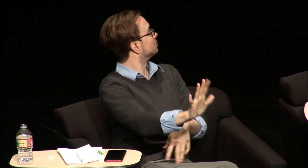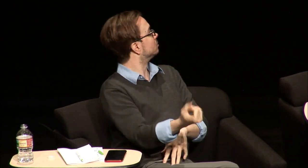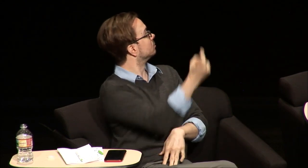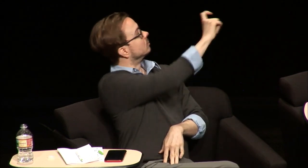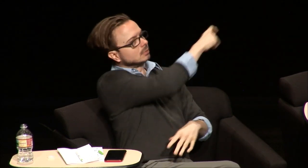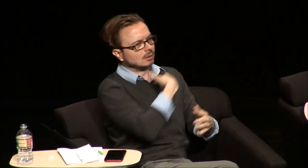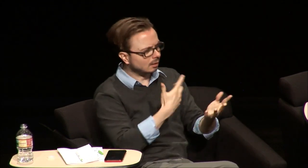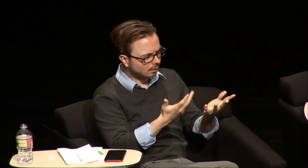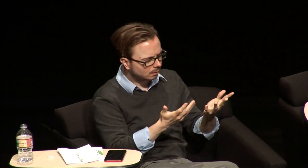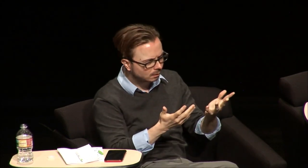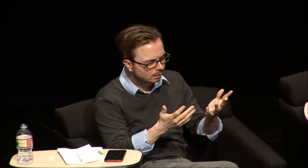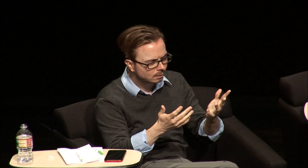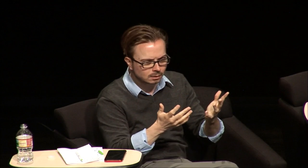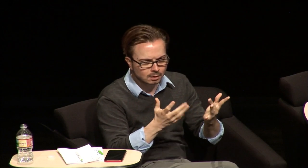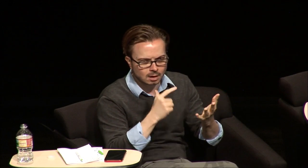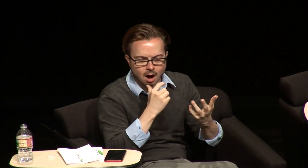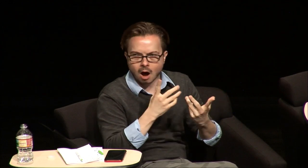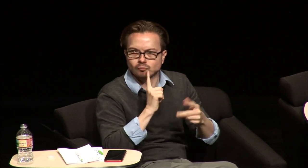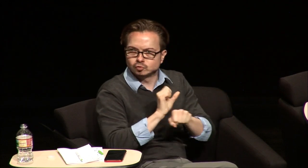but you should you should know and you shouldn't say that anymore I'm